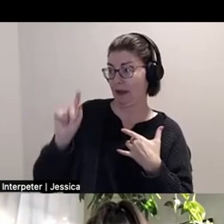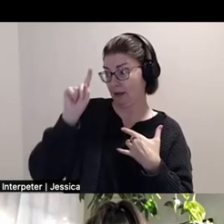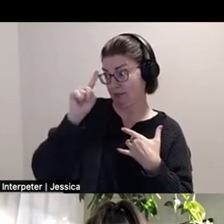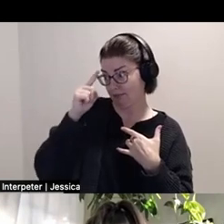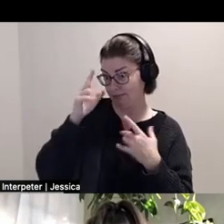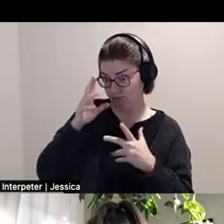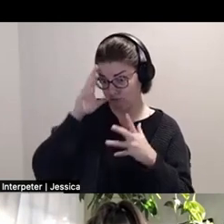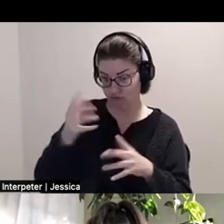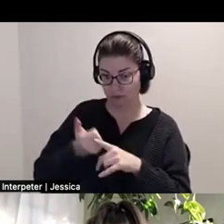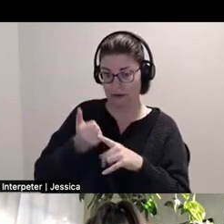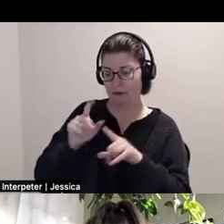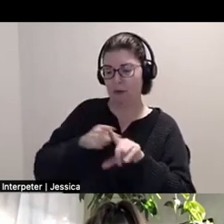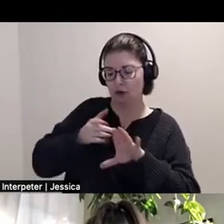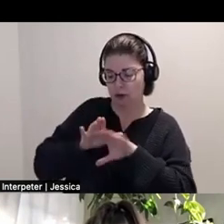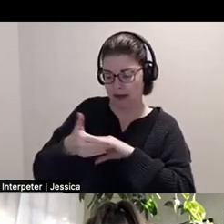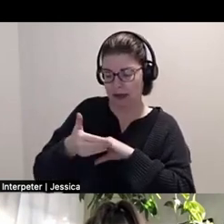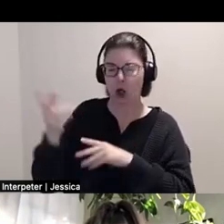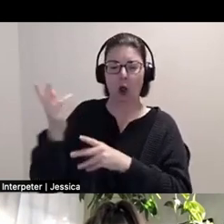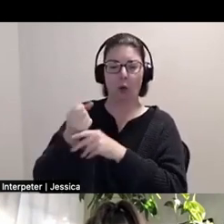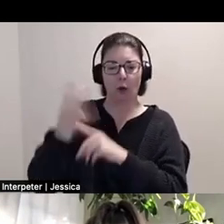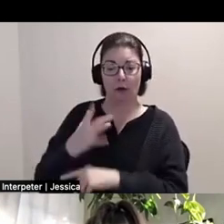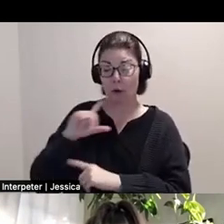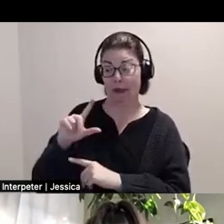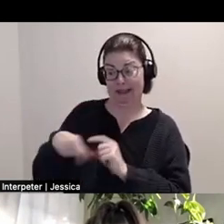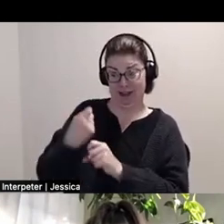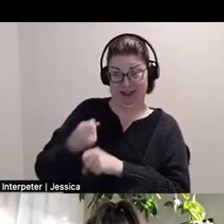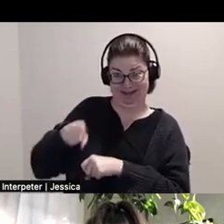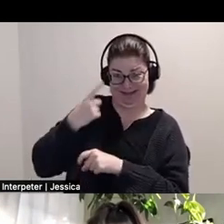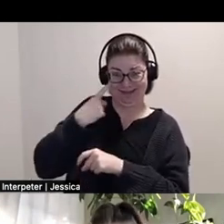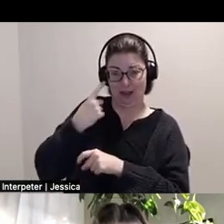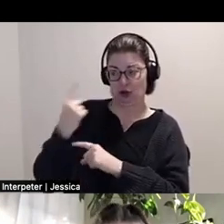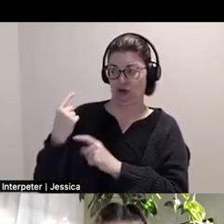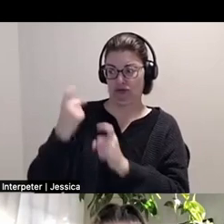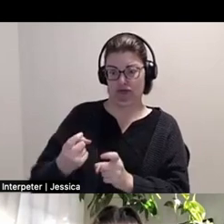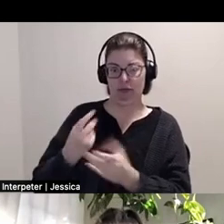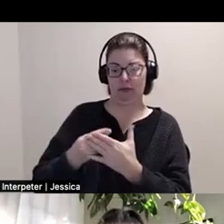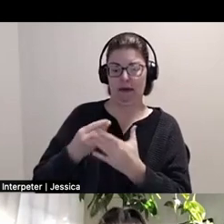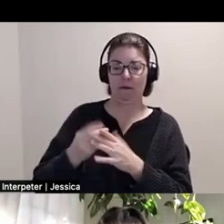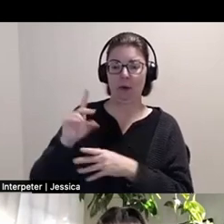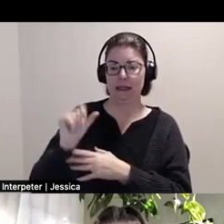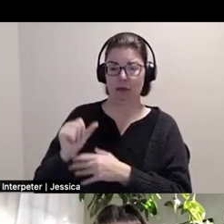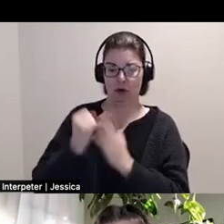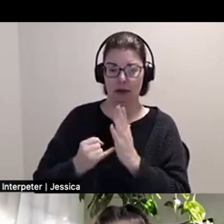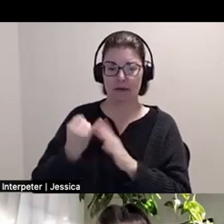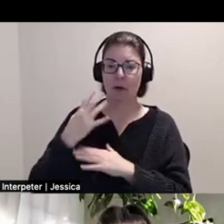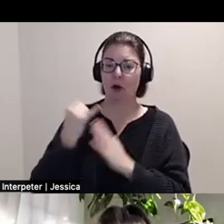m. was amongst the winners of the 2023 Grant for Disabled Artists from Arts AccessAbility Network Manitoba.